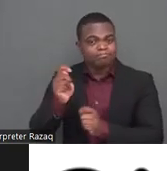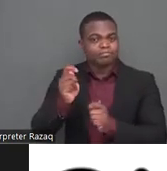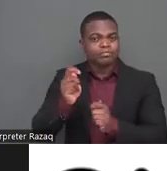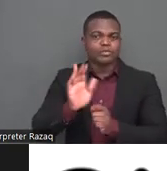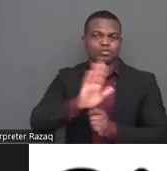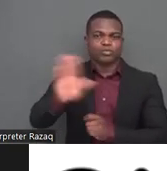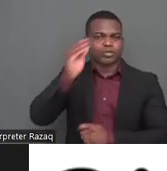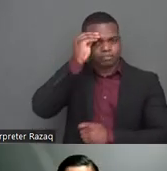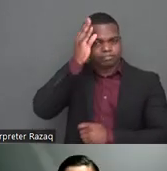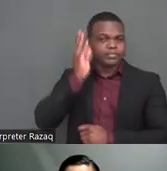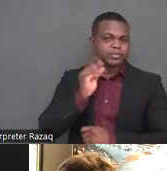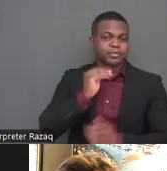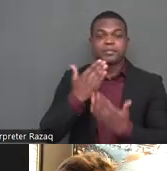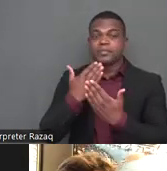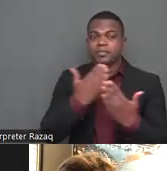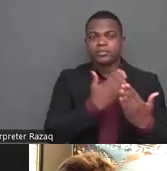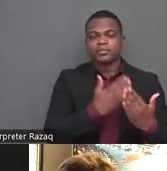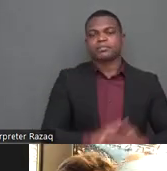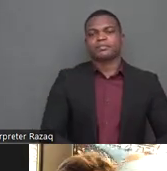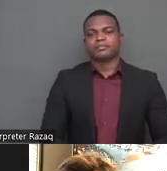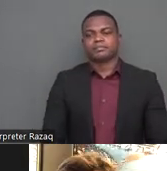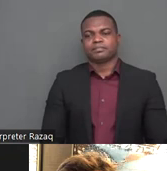thank you